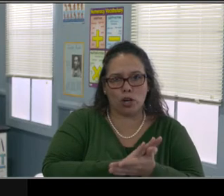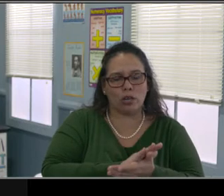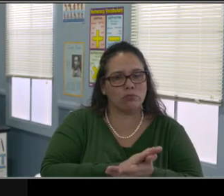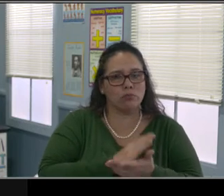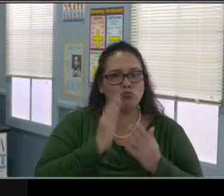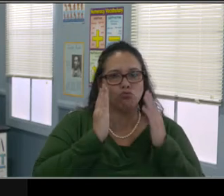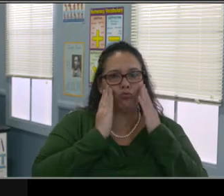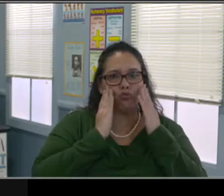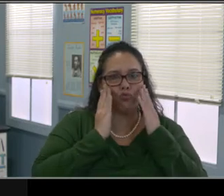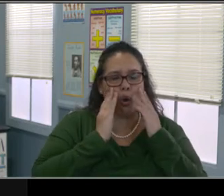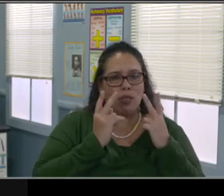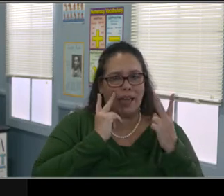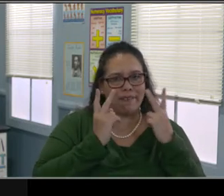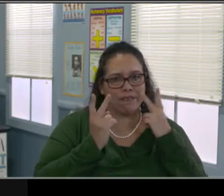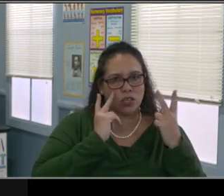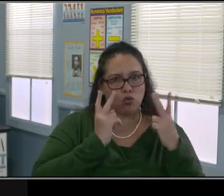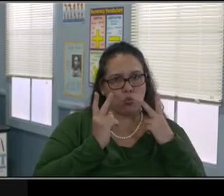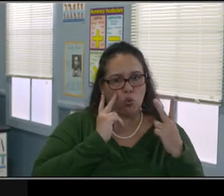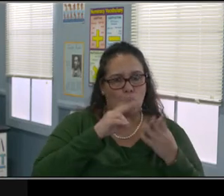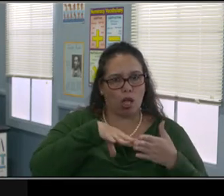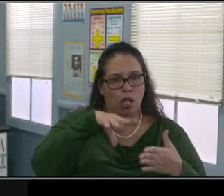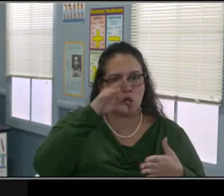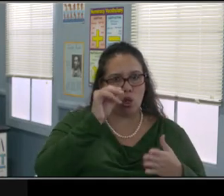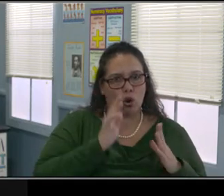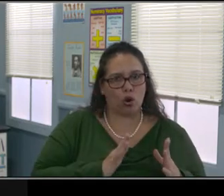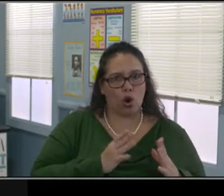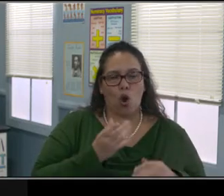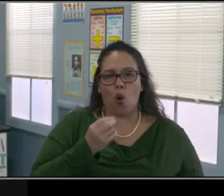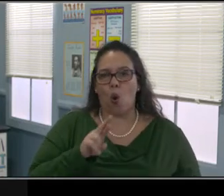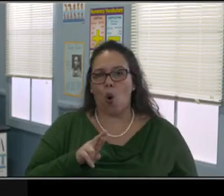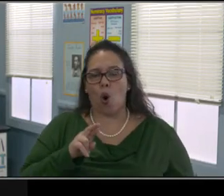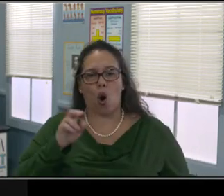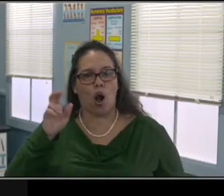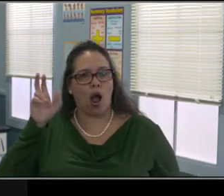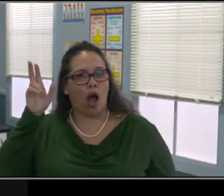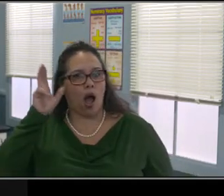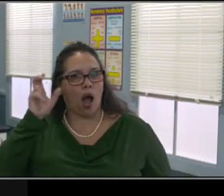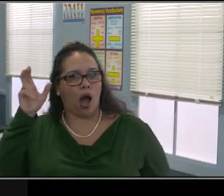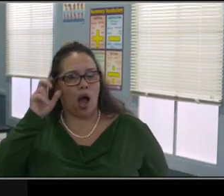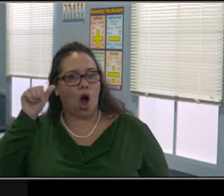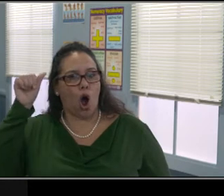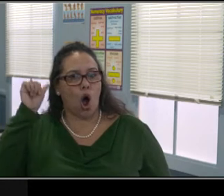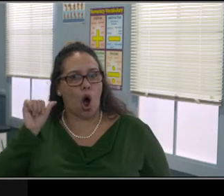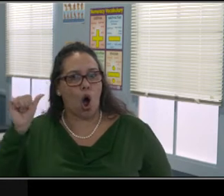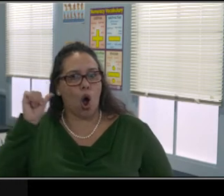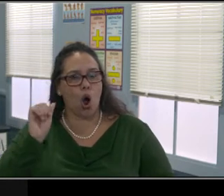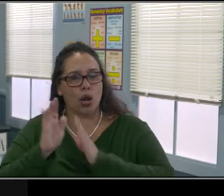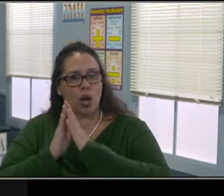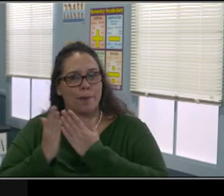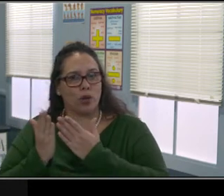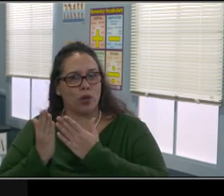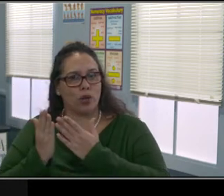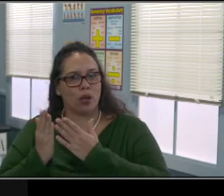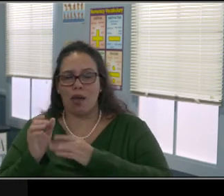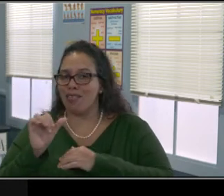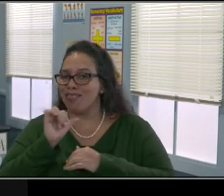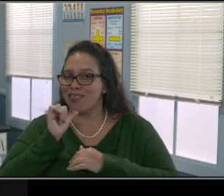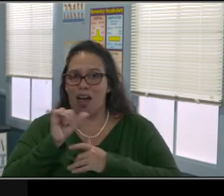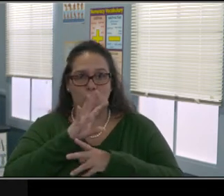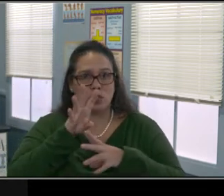It's not just someone not providing the services. It's someone also not accepting or not knowing where to go for the help.